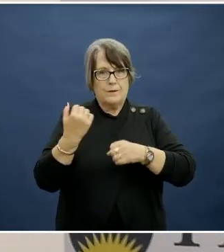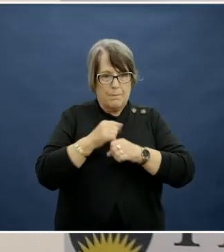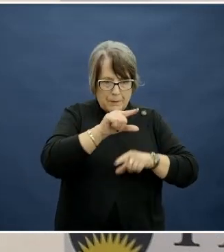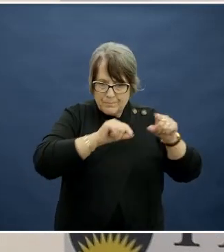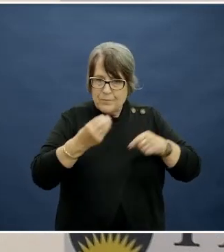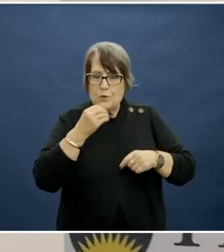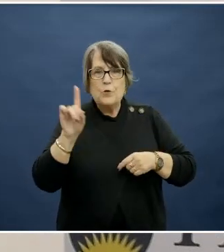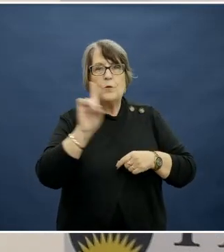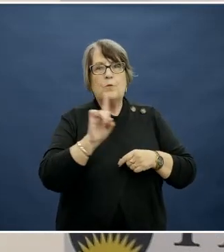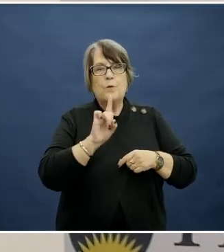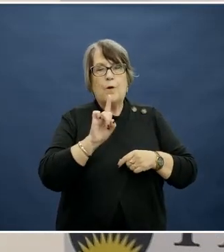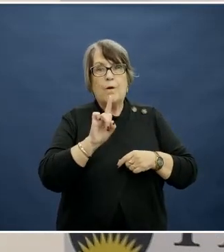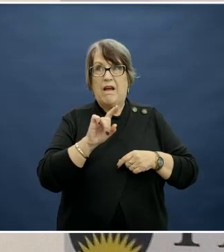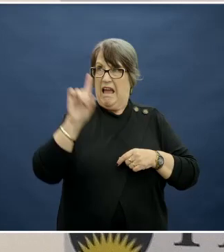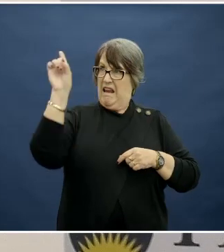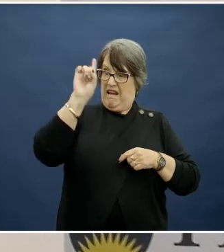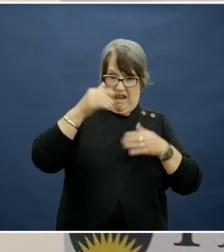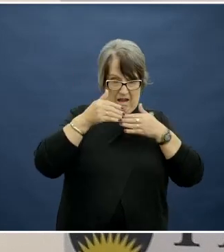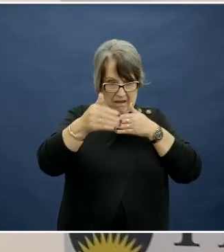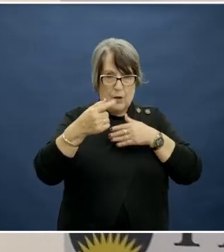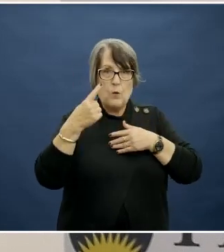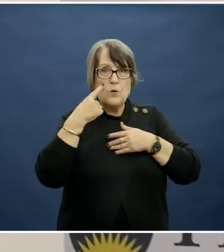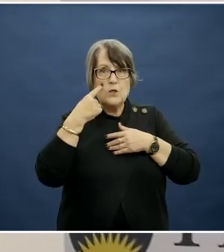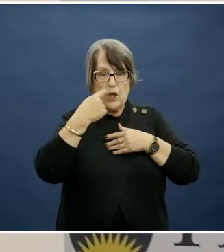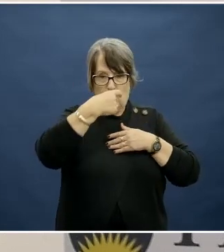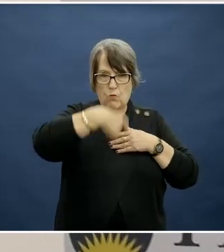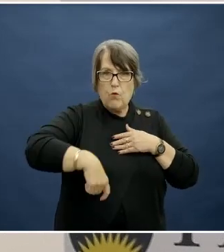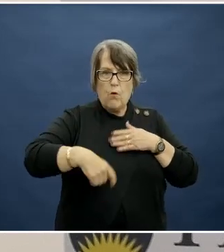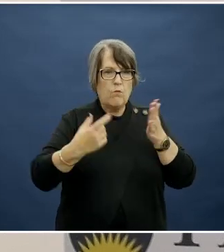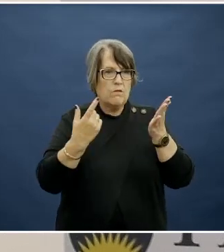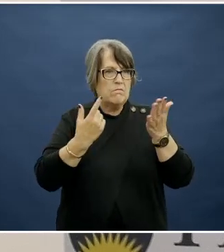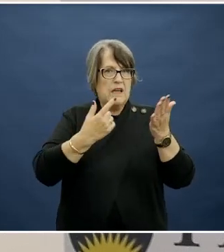Increasingly, in current decades, we're seeing the role of technology, in particular digital